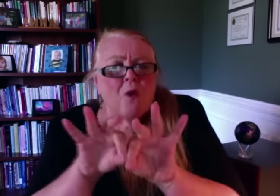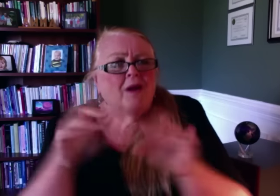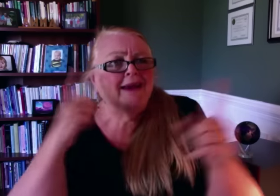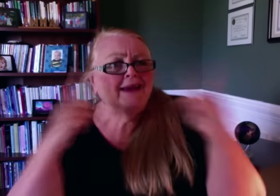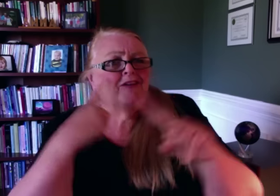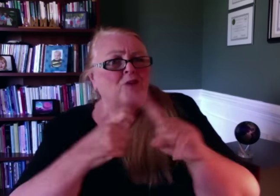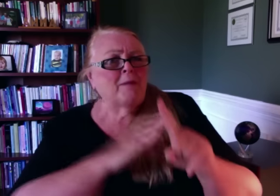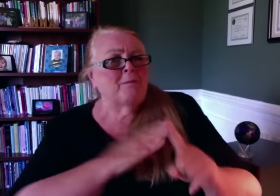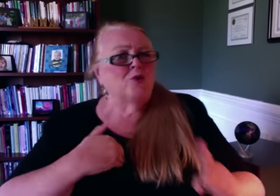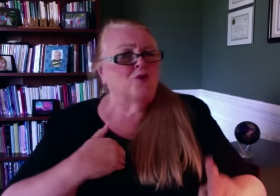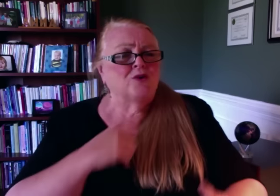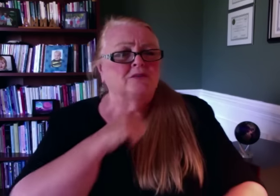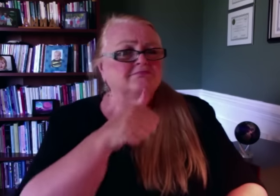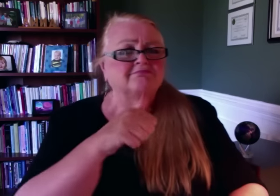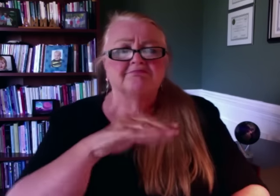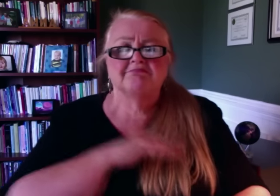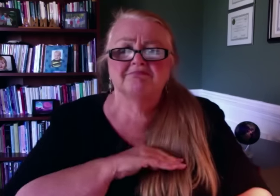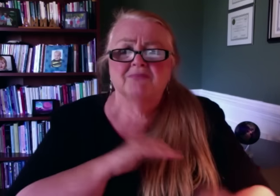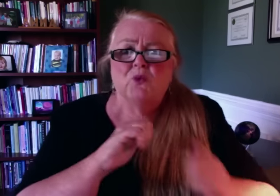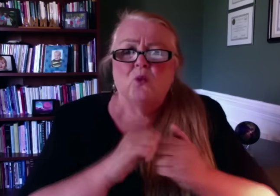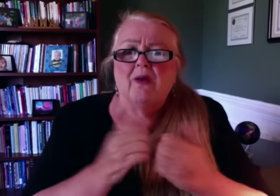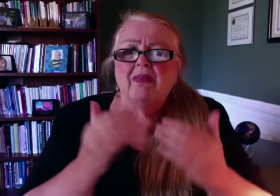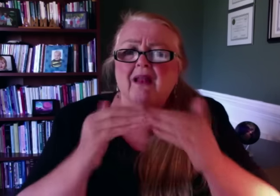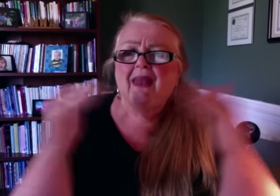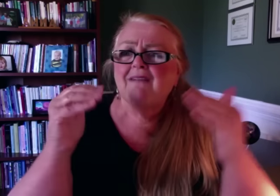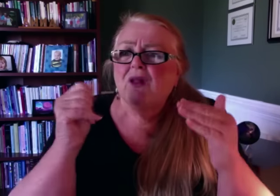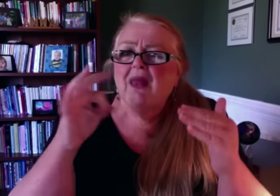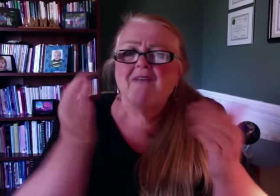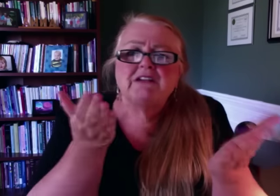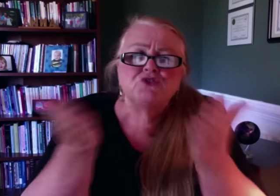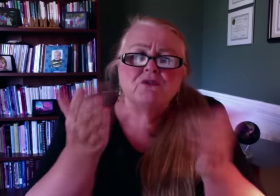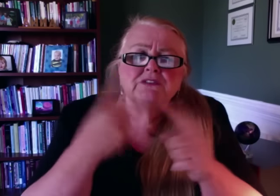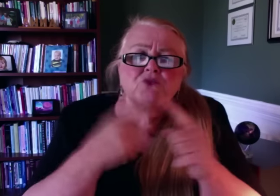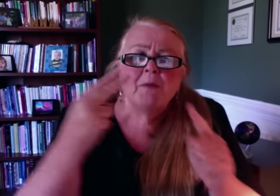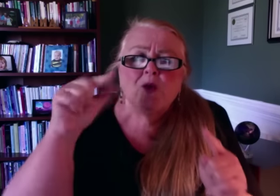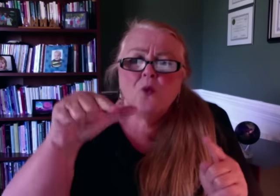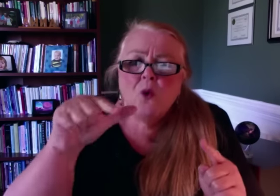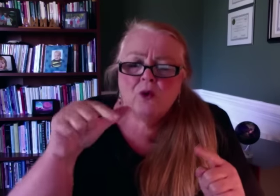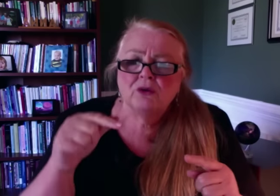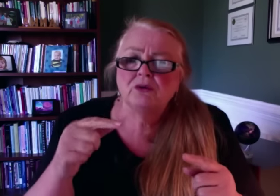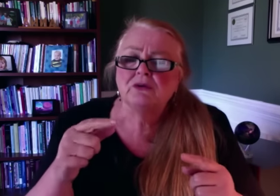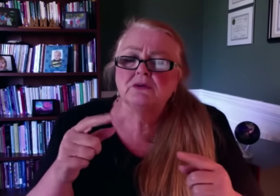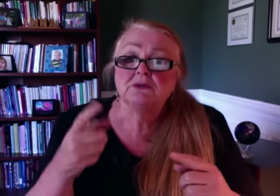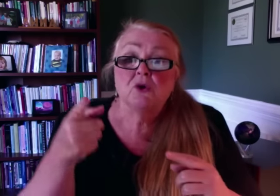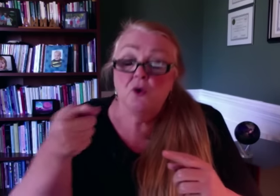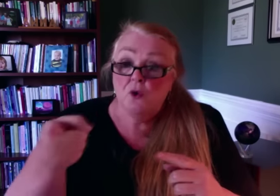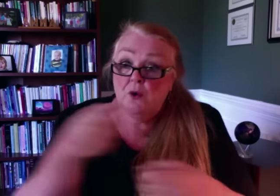they've received from members about the quality of service they have been receiving from HQ.